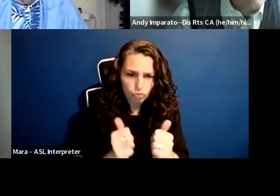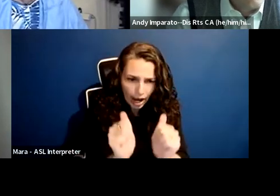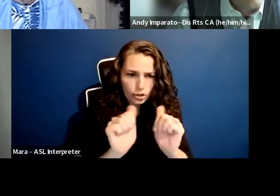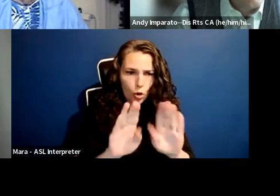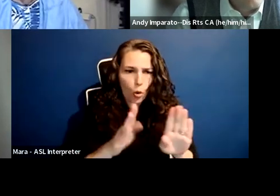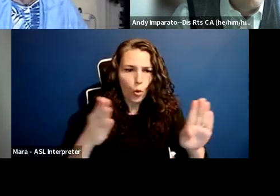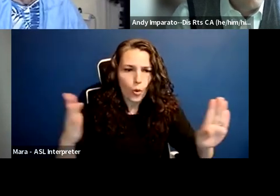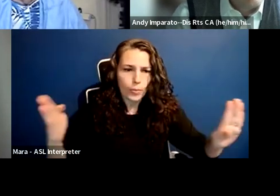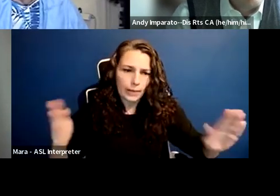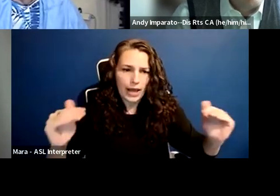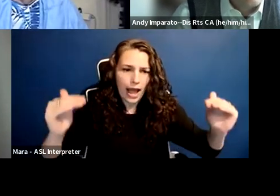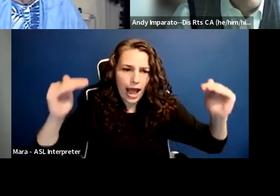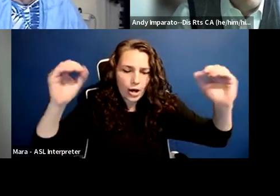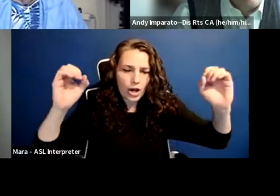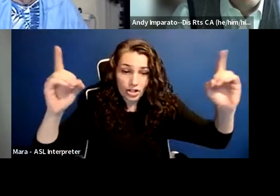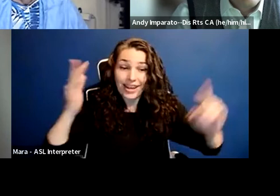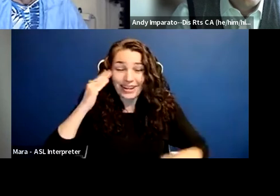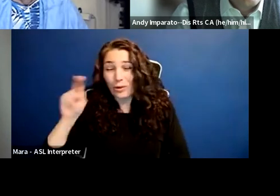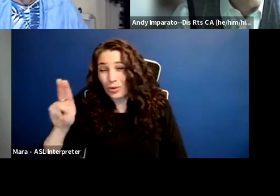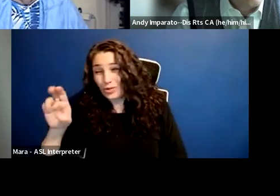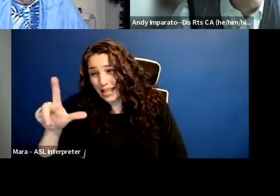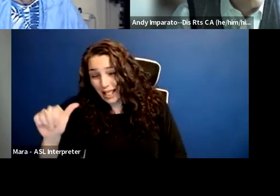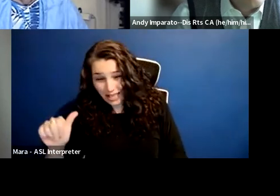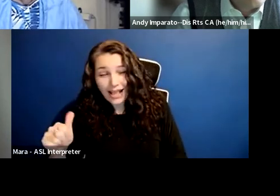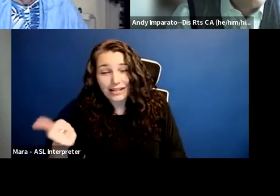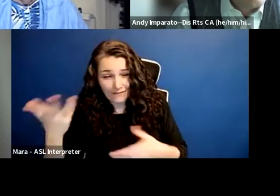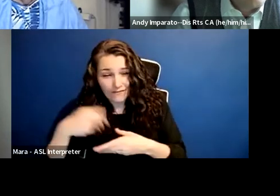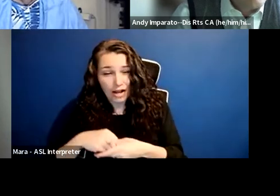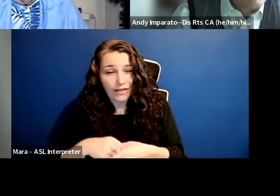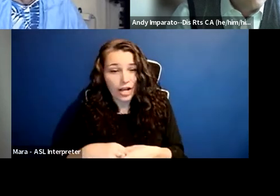and I know UCLA is part of this for students with intellectual disabilities.